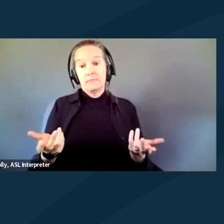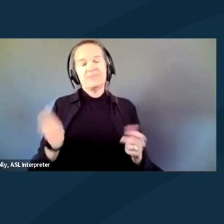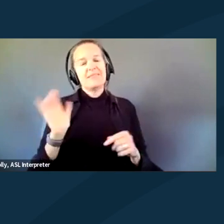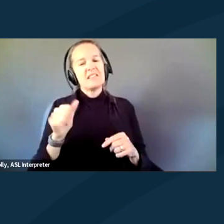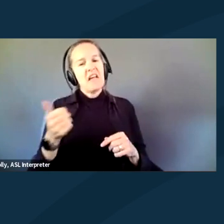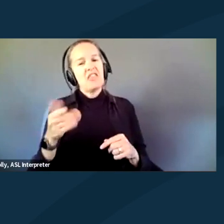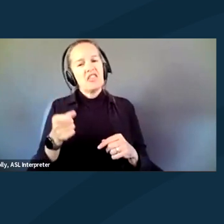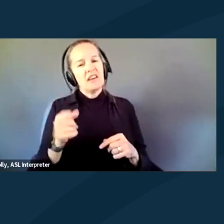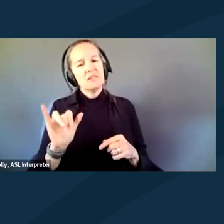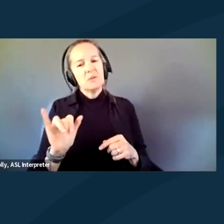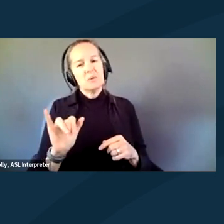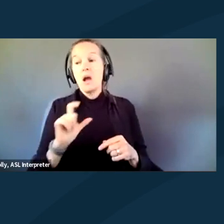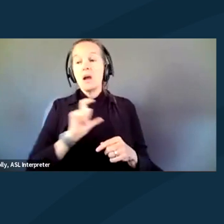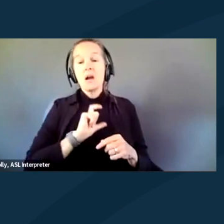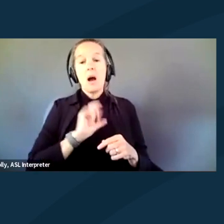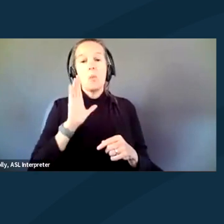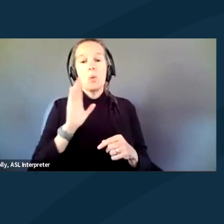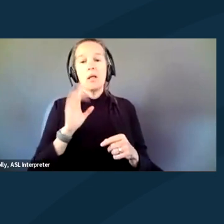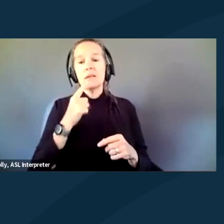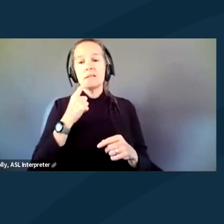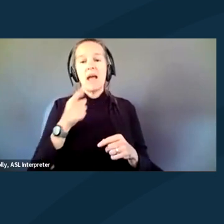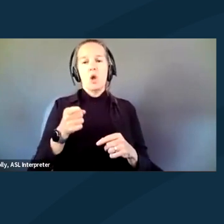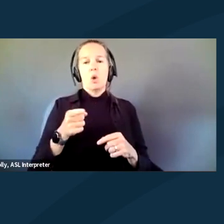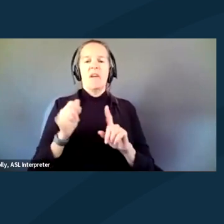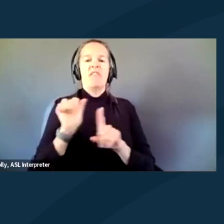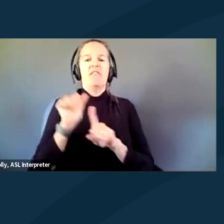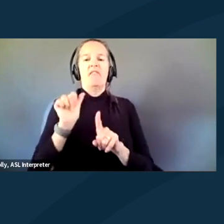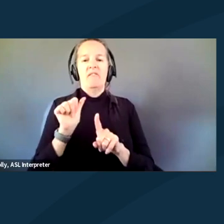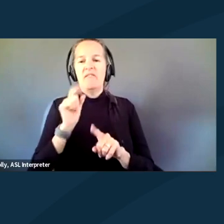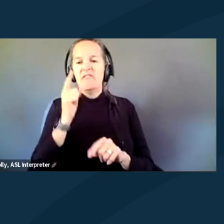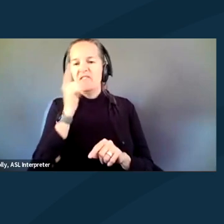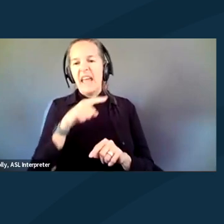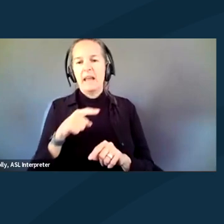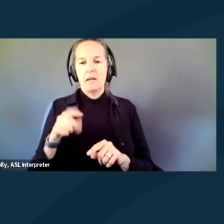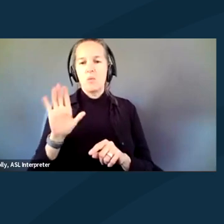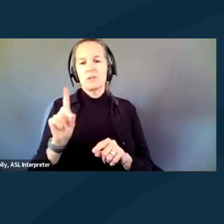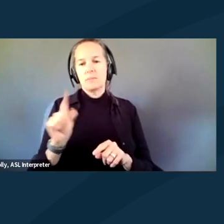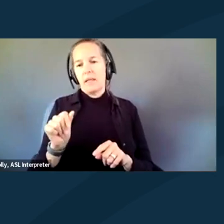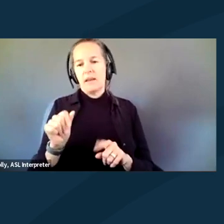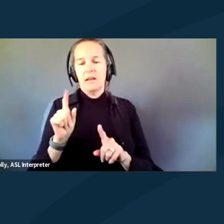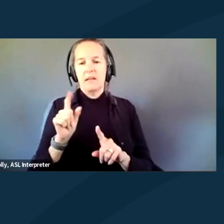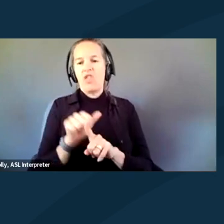The cops will think that you're faking and treat you like you're faking, say that you're faking your disability.